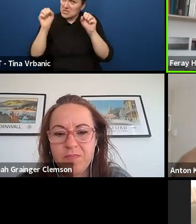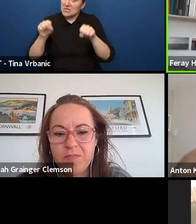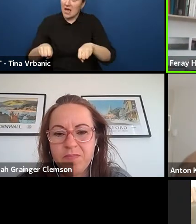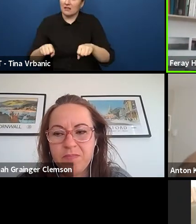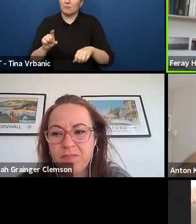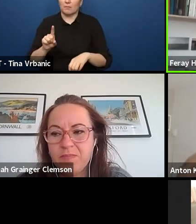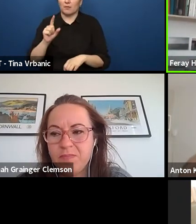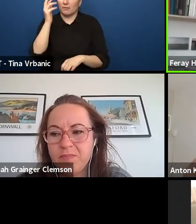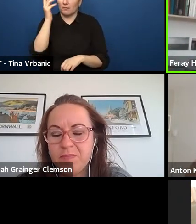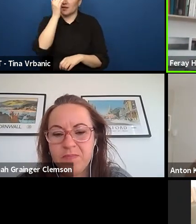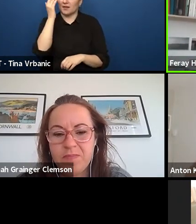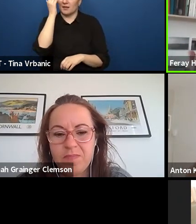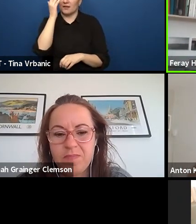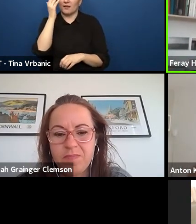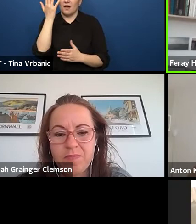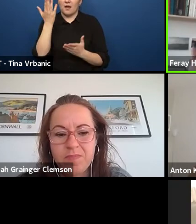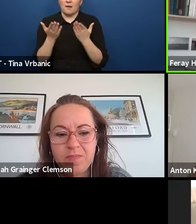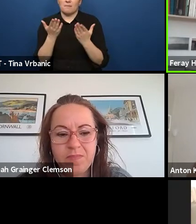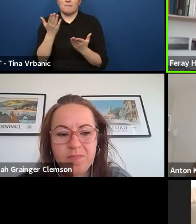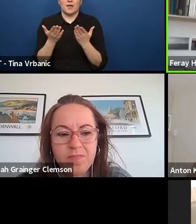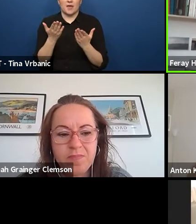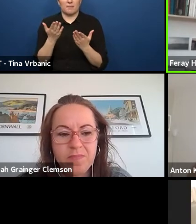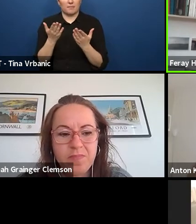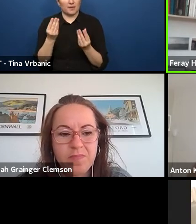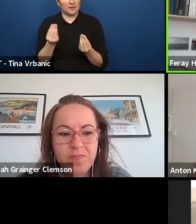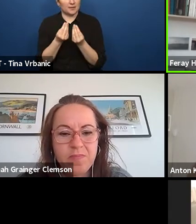do we maybe also need to something to change something